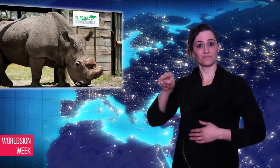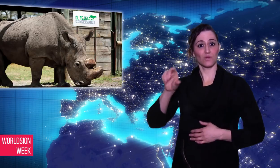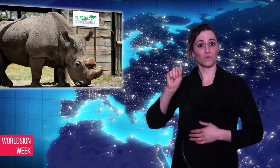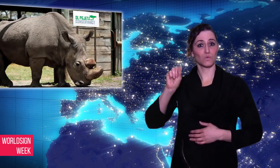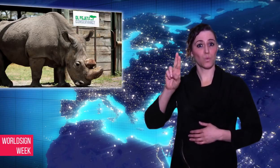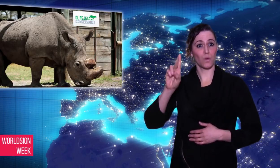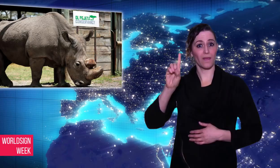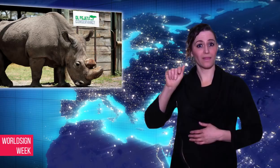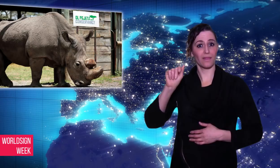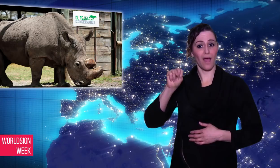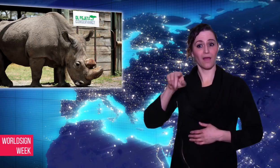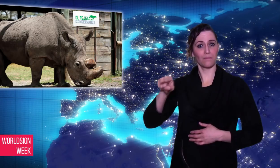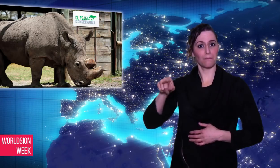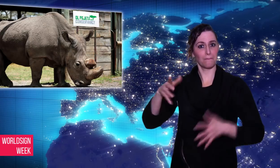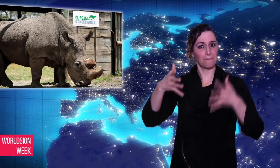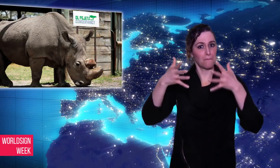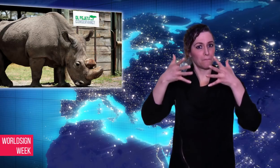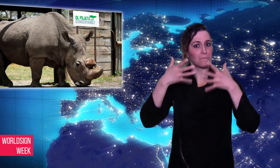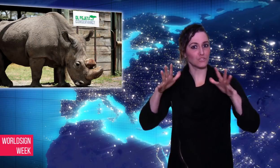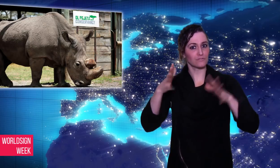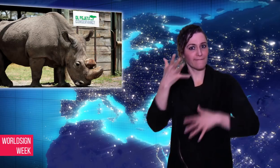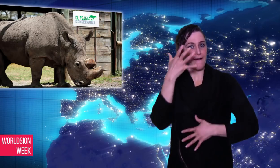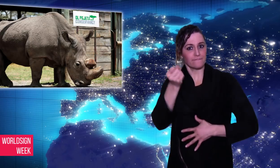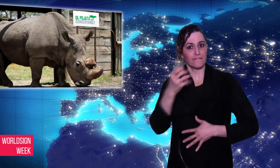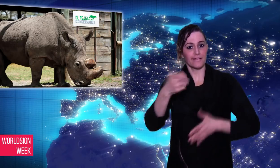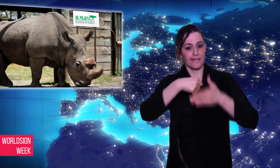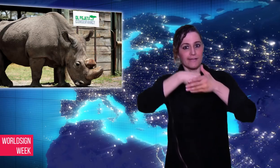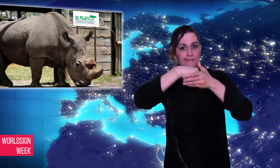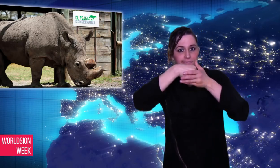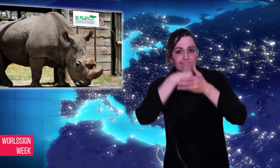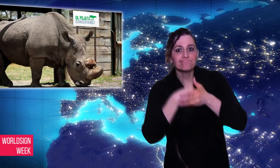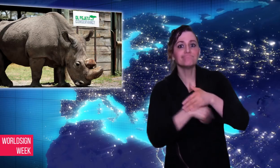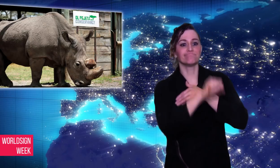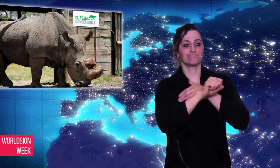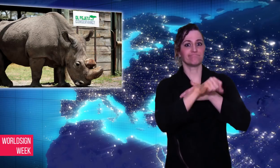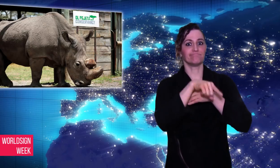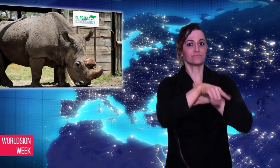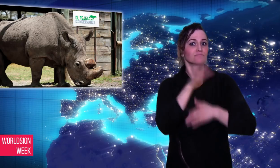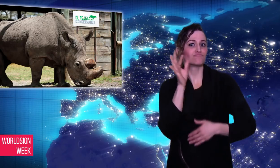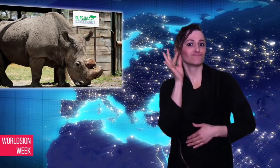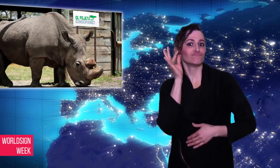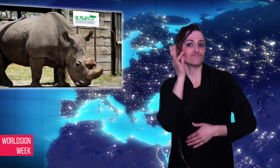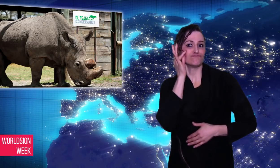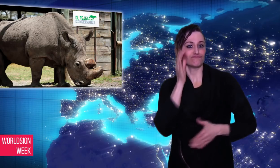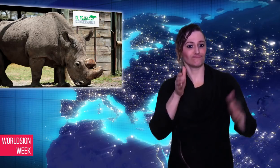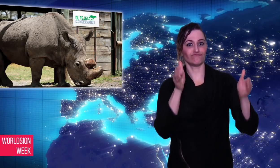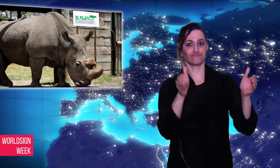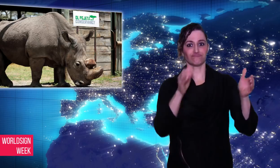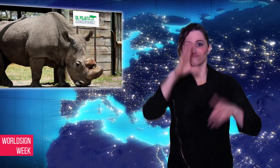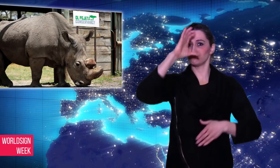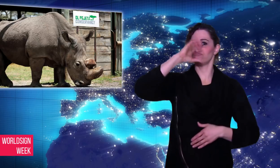Sudan had a daughter and granddaughter